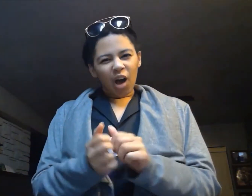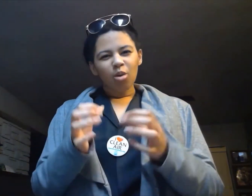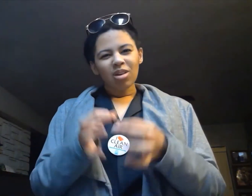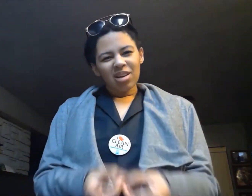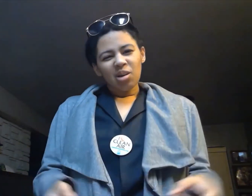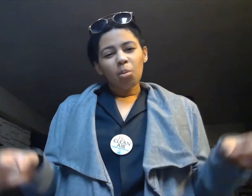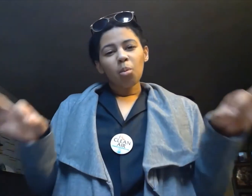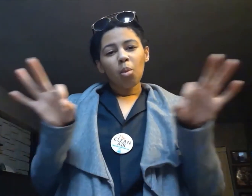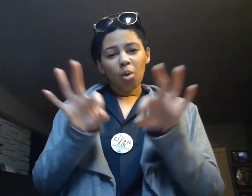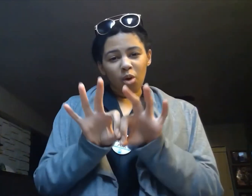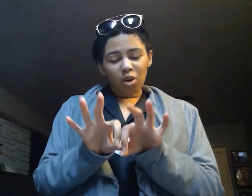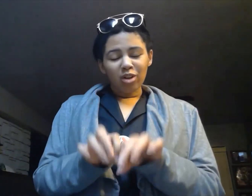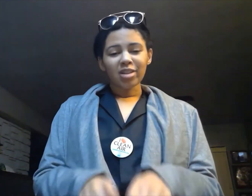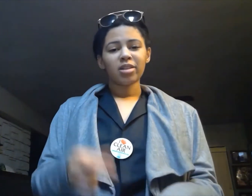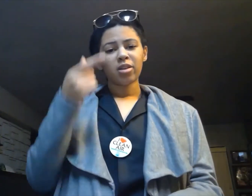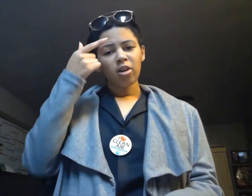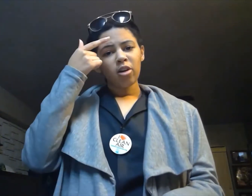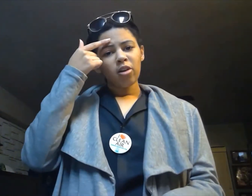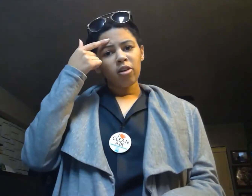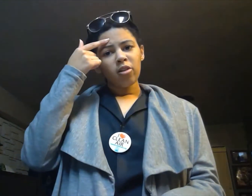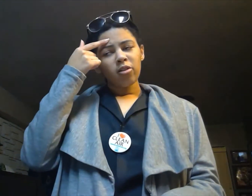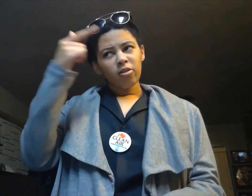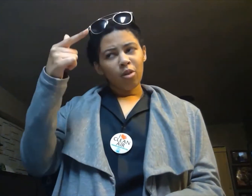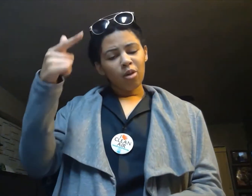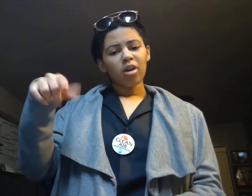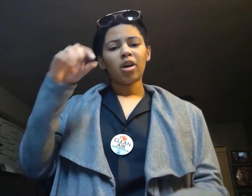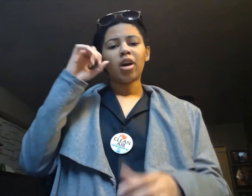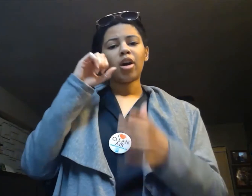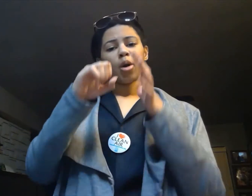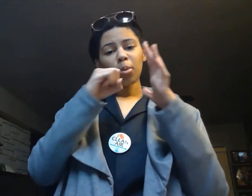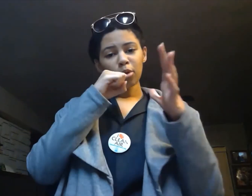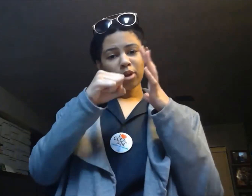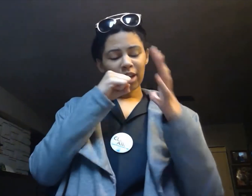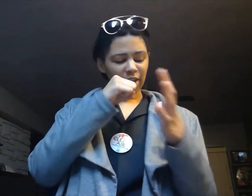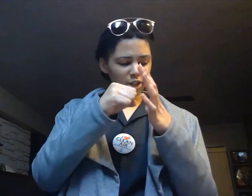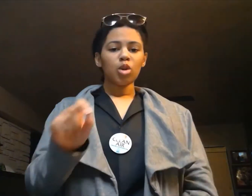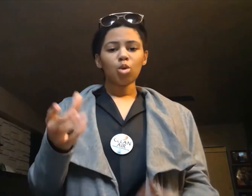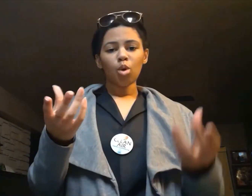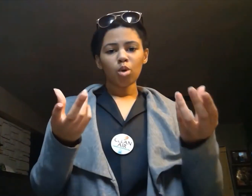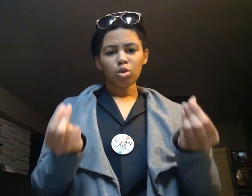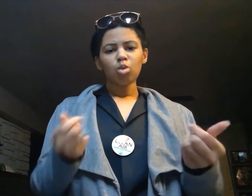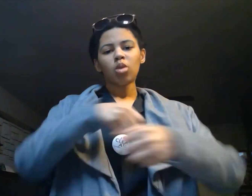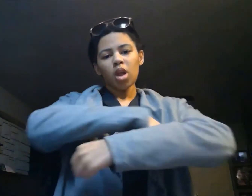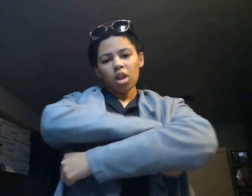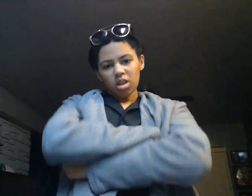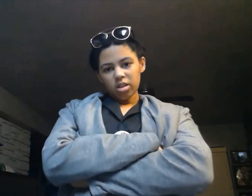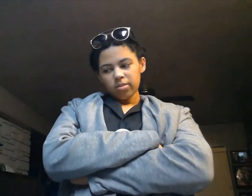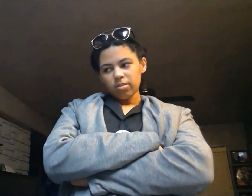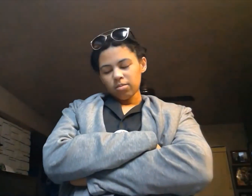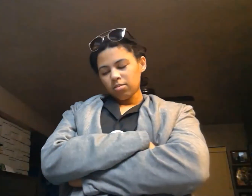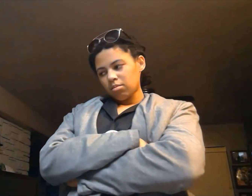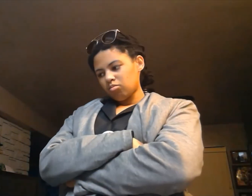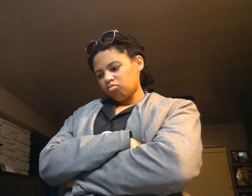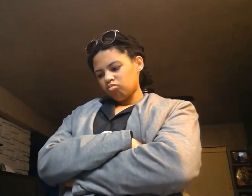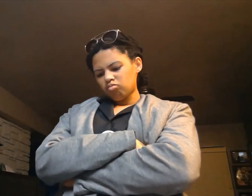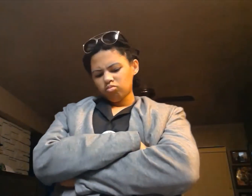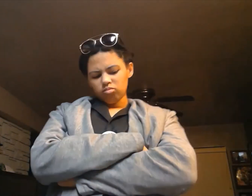and how important it is for communication You'll do this: